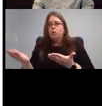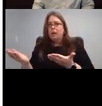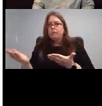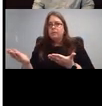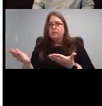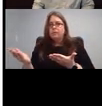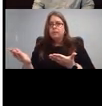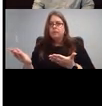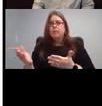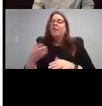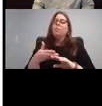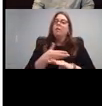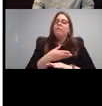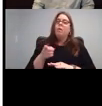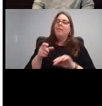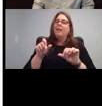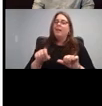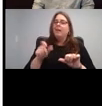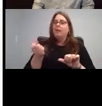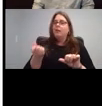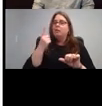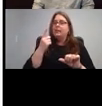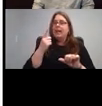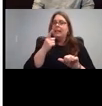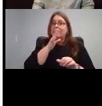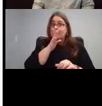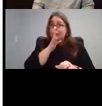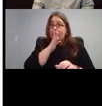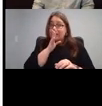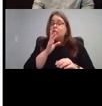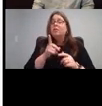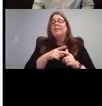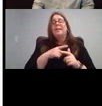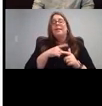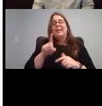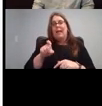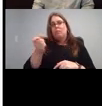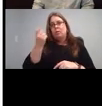To understand that sound has meaning. And so it describes what it's all about.